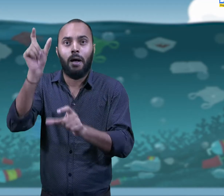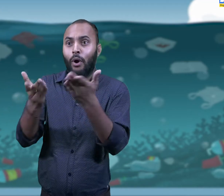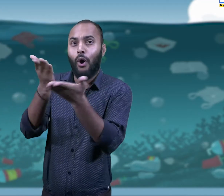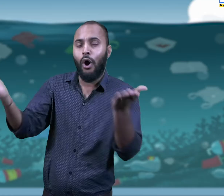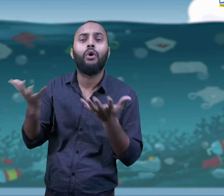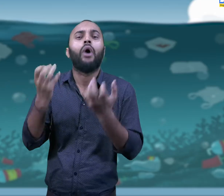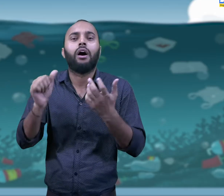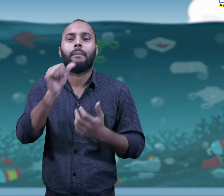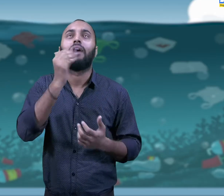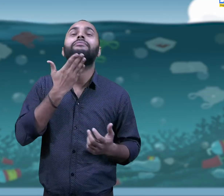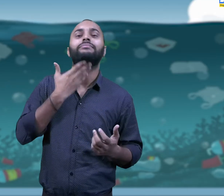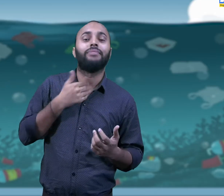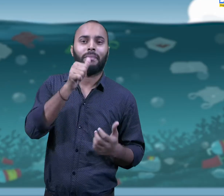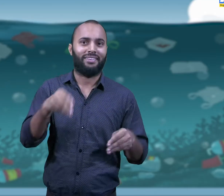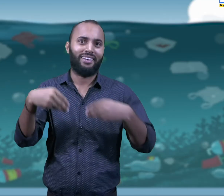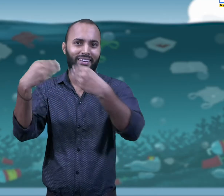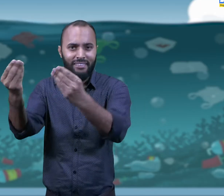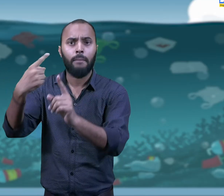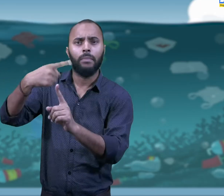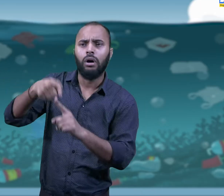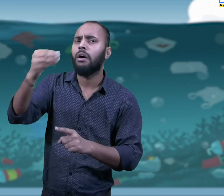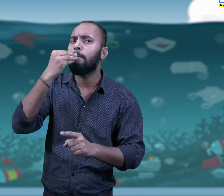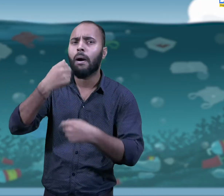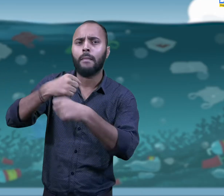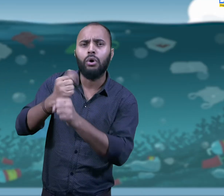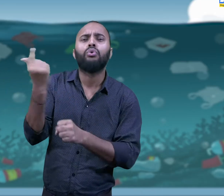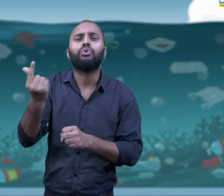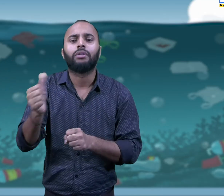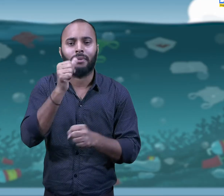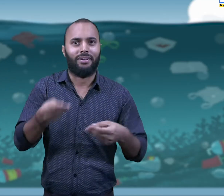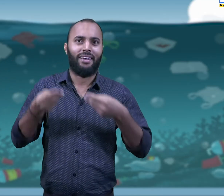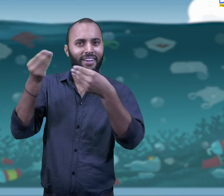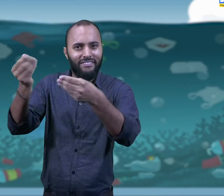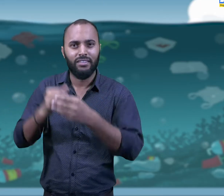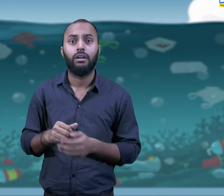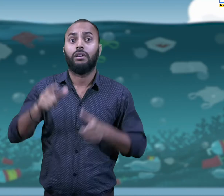We use water for so many purposes, as like, for drinking, cooking food,